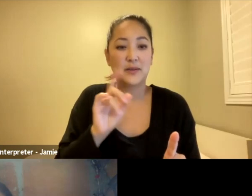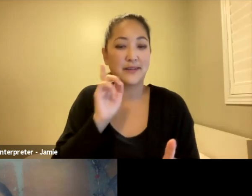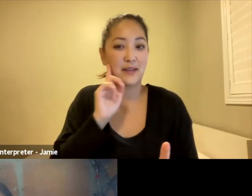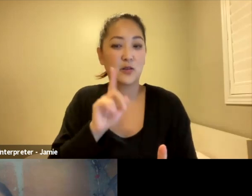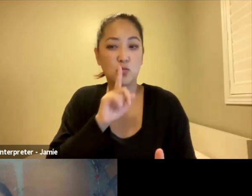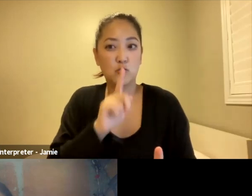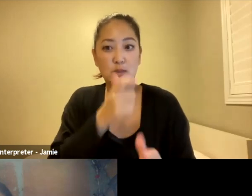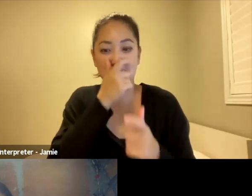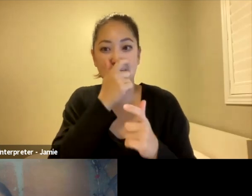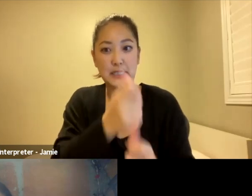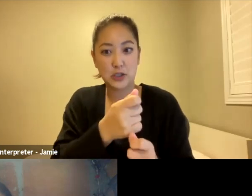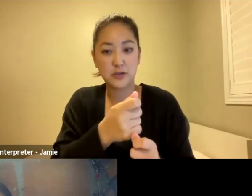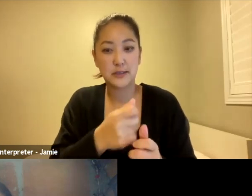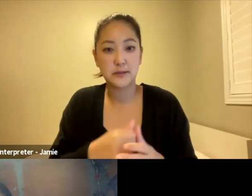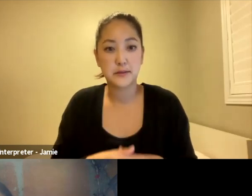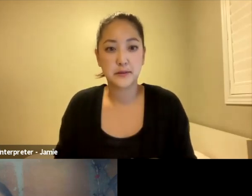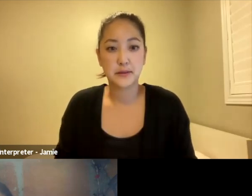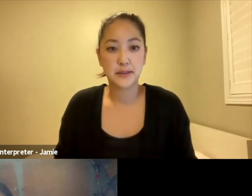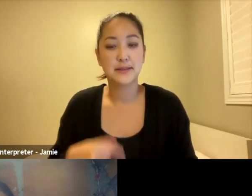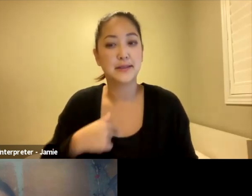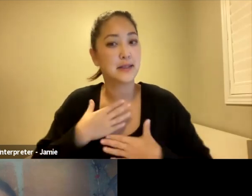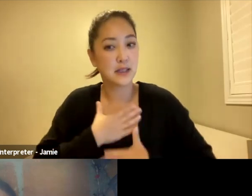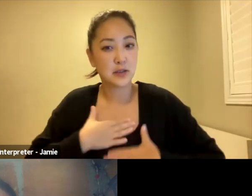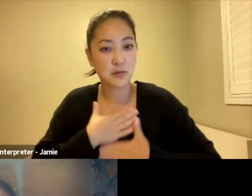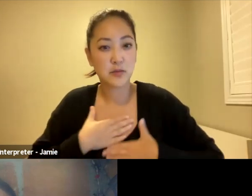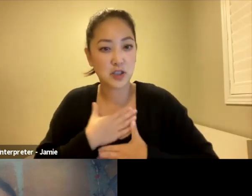engaging. And I appreciated how within the dreams